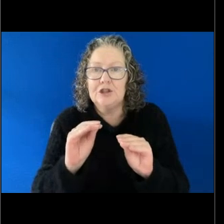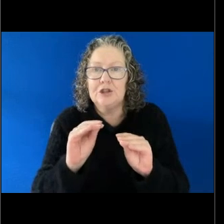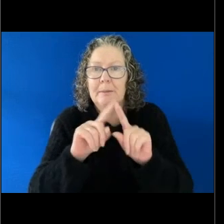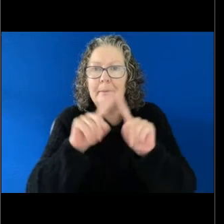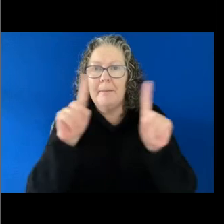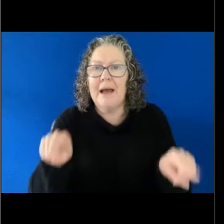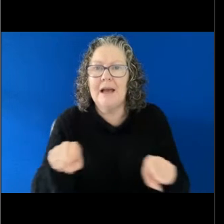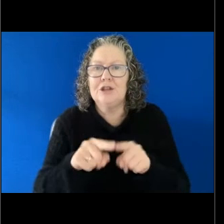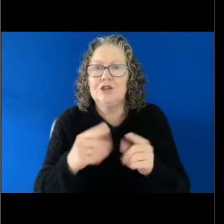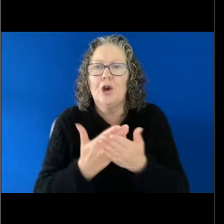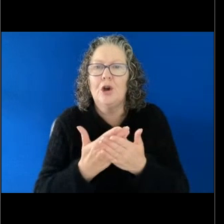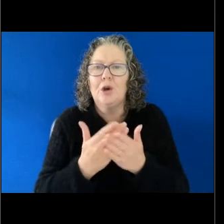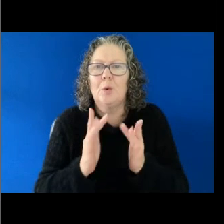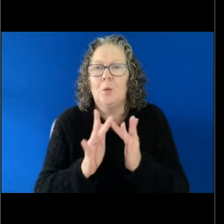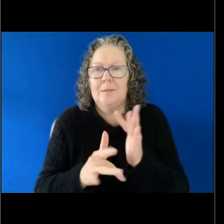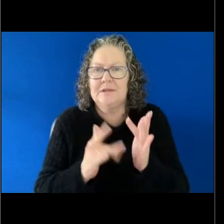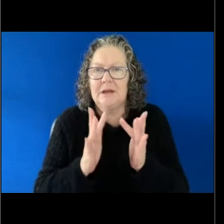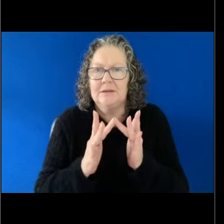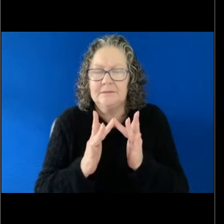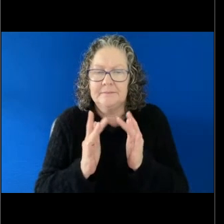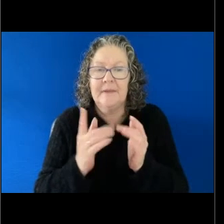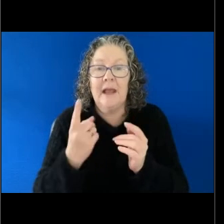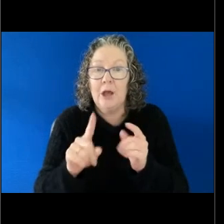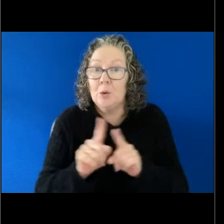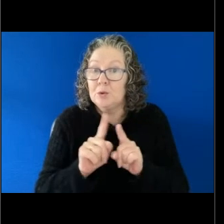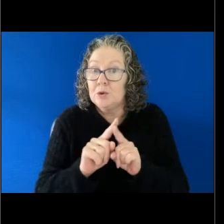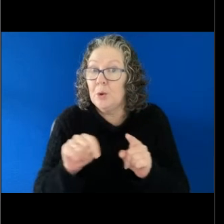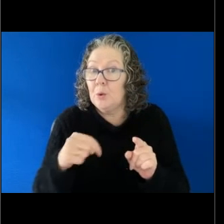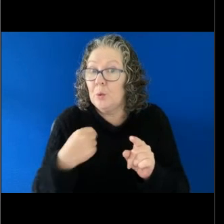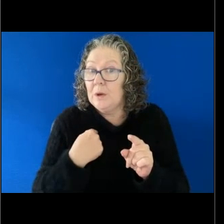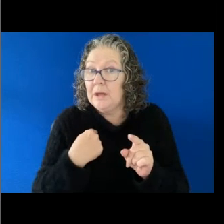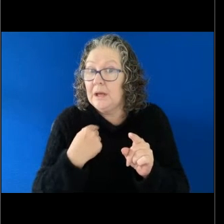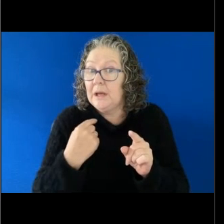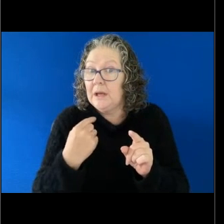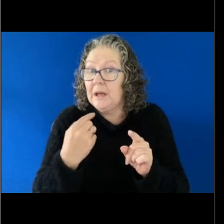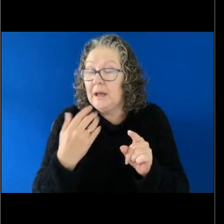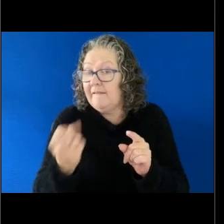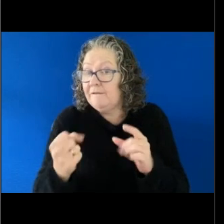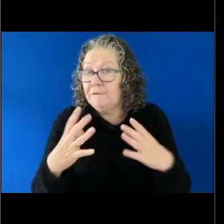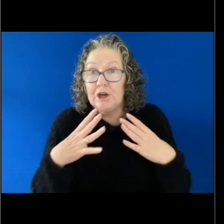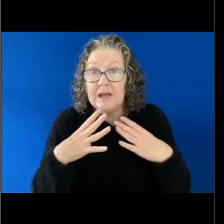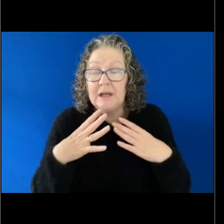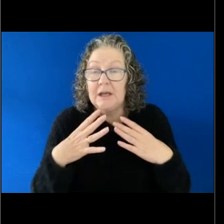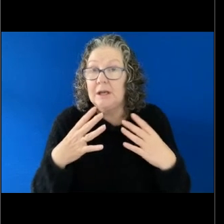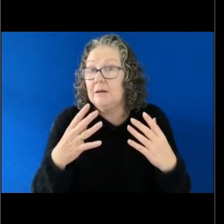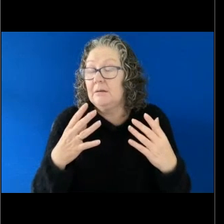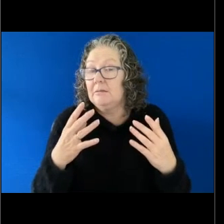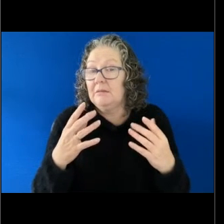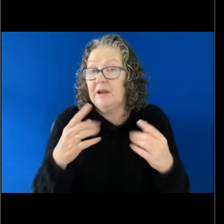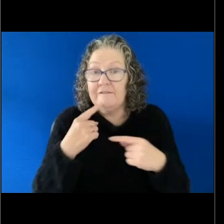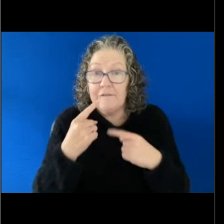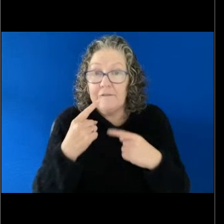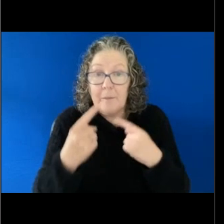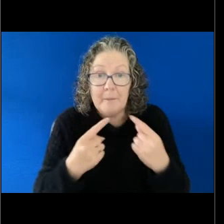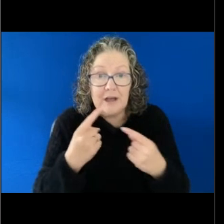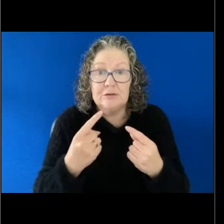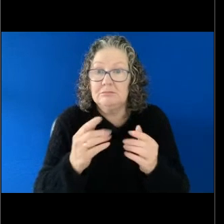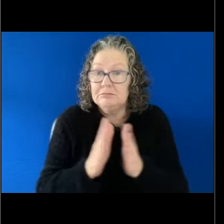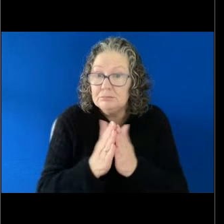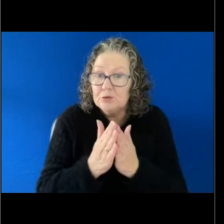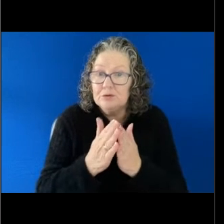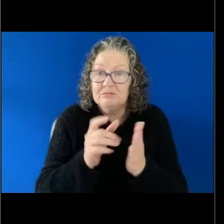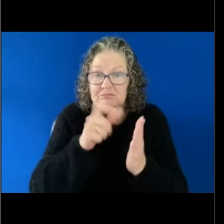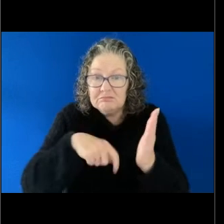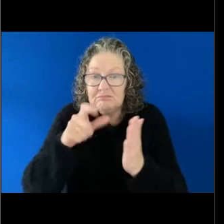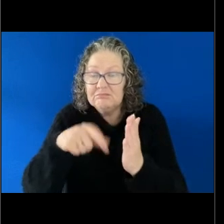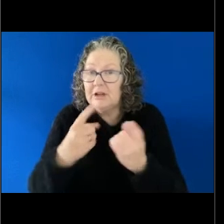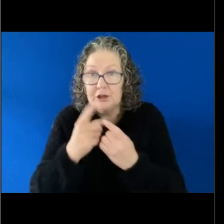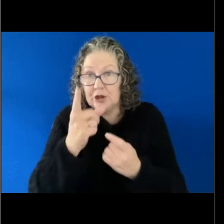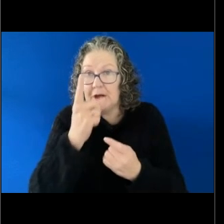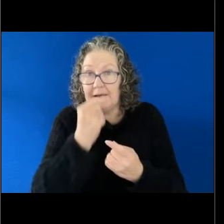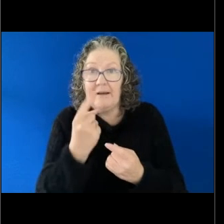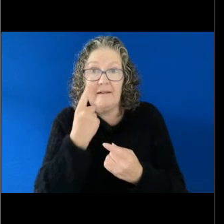And we do offer free legal information publications. So please jump on to our website.